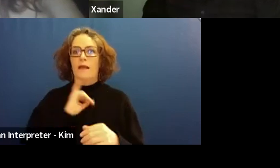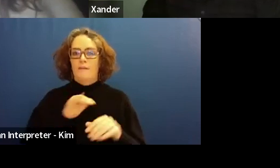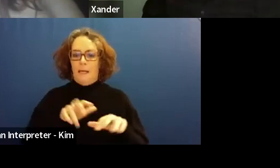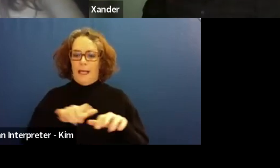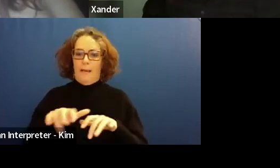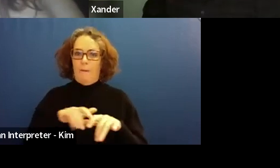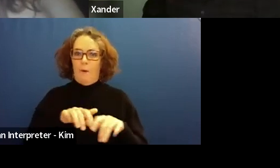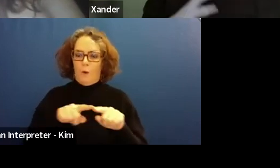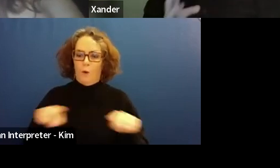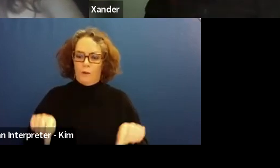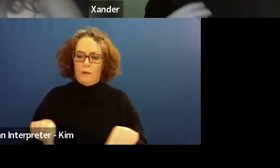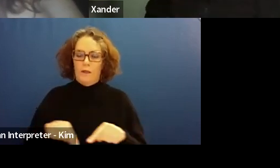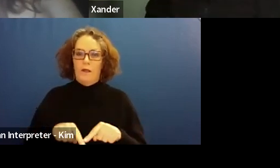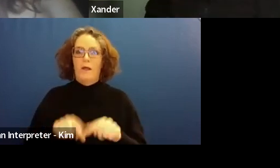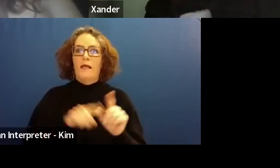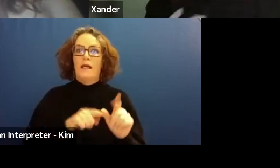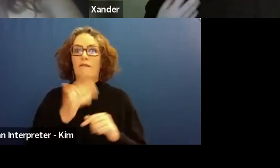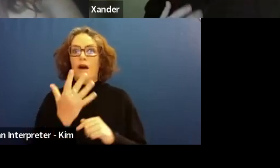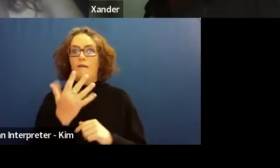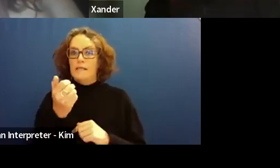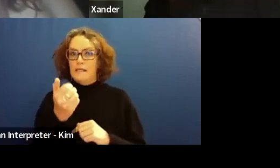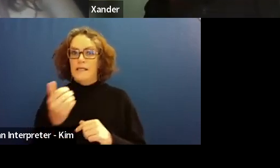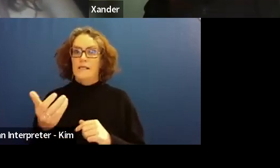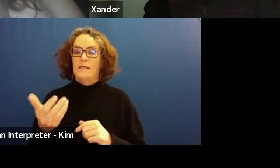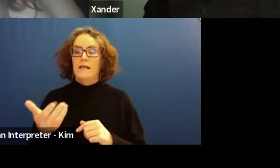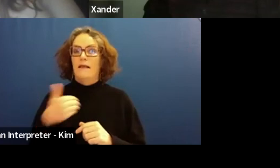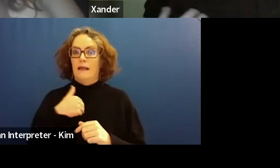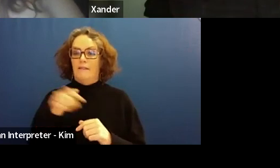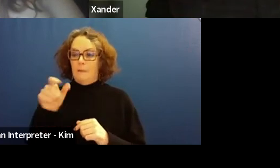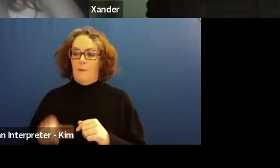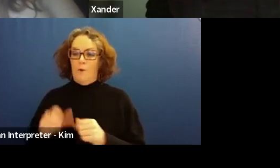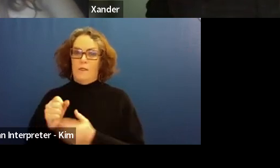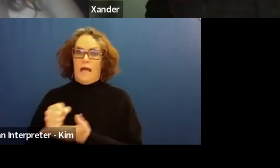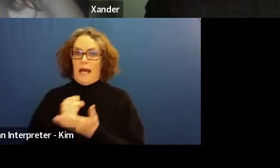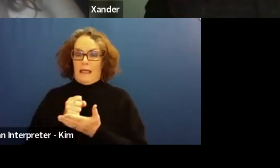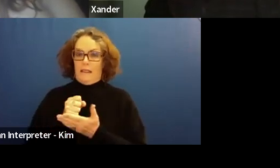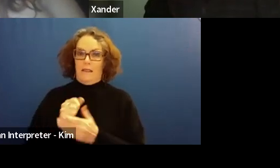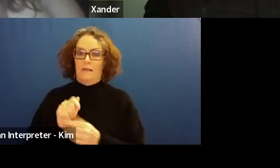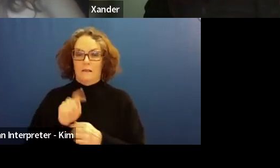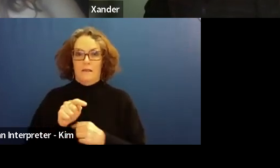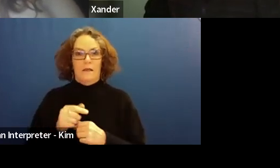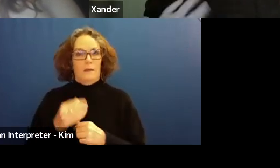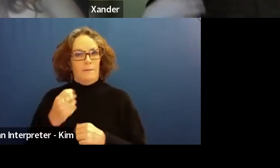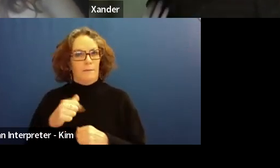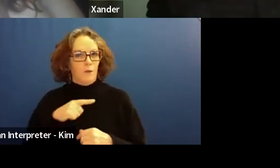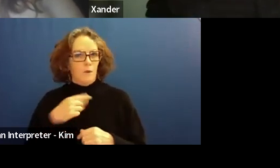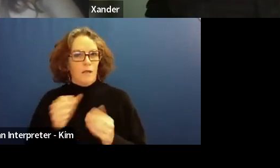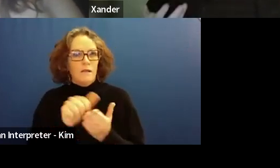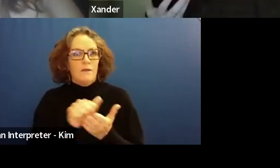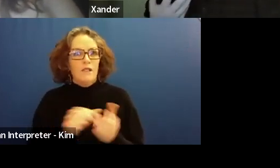That would help me because we had an elective where we could do like cooking and stuff. And I really wanted to do that obviously so to be able to do that.